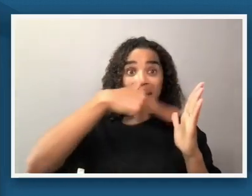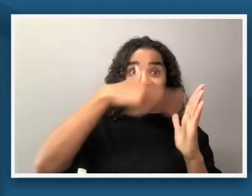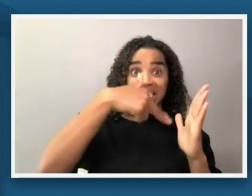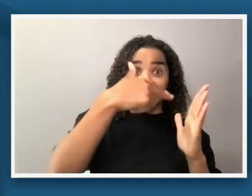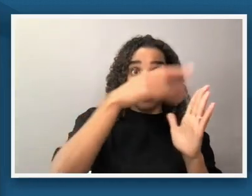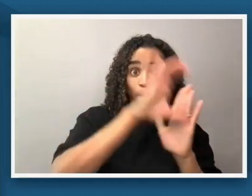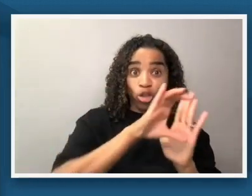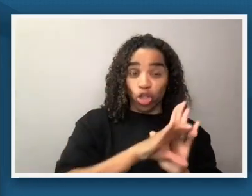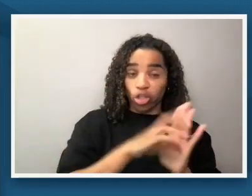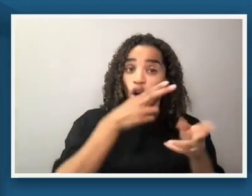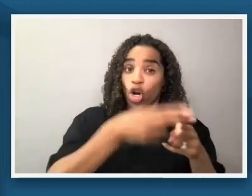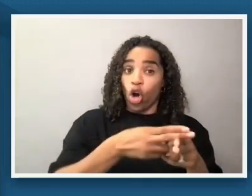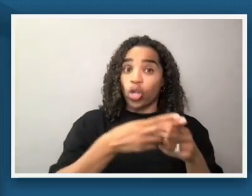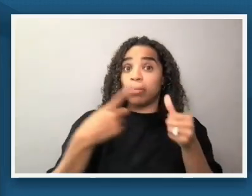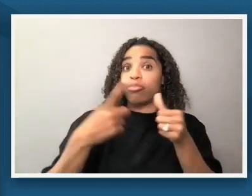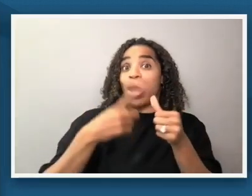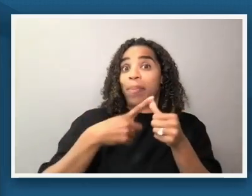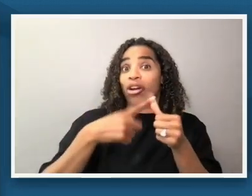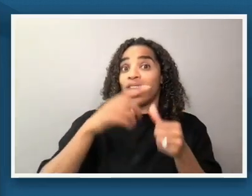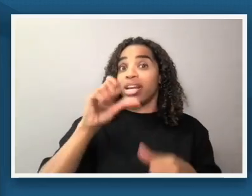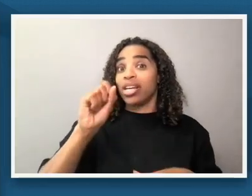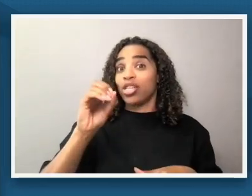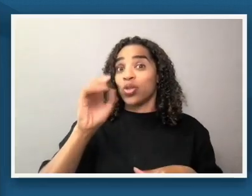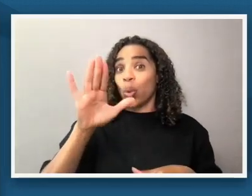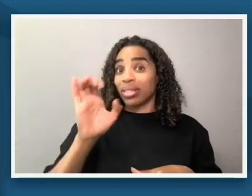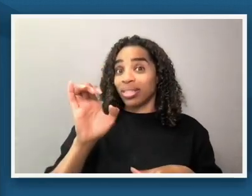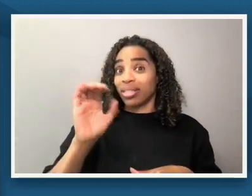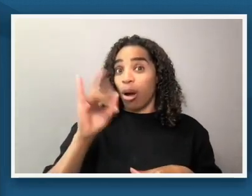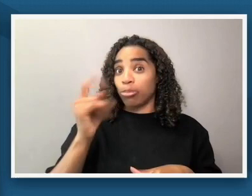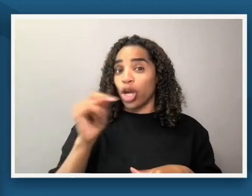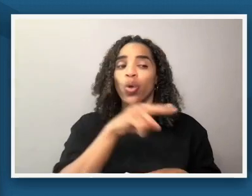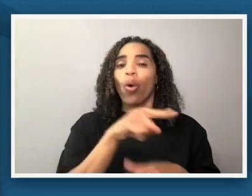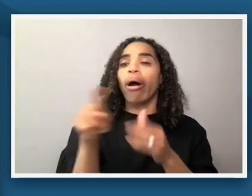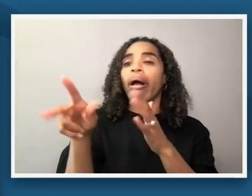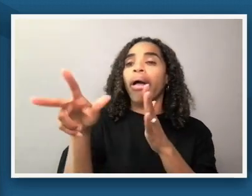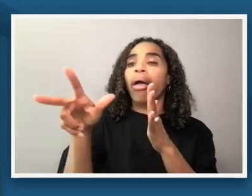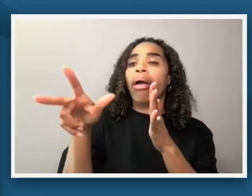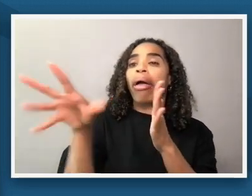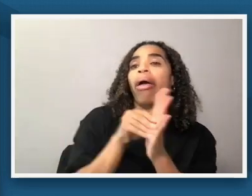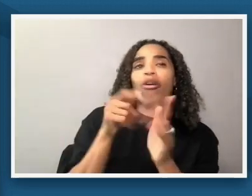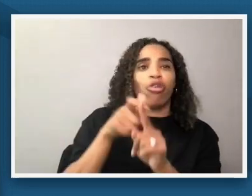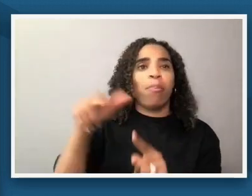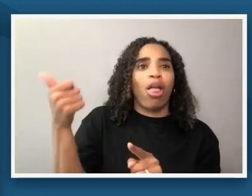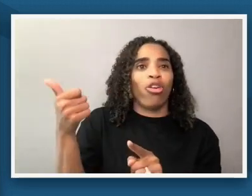ooh you're starting something brianna i know i'm just trying to get out there i